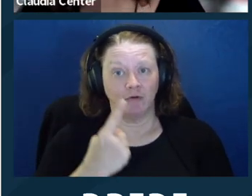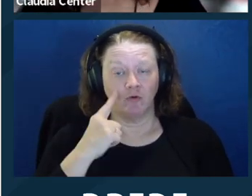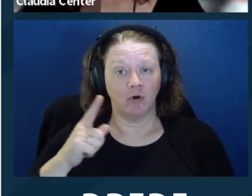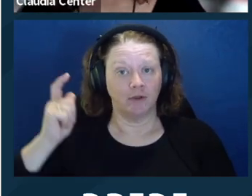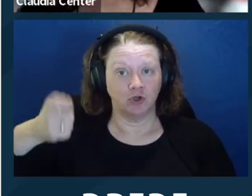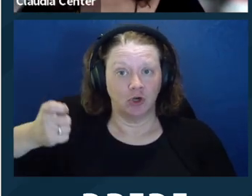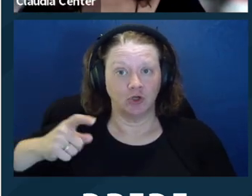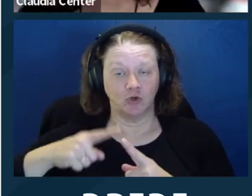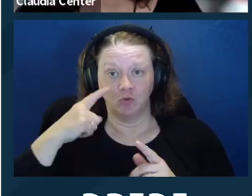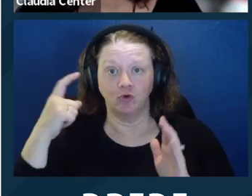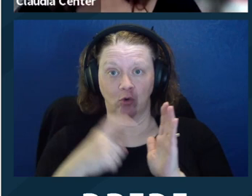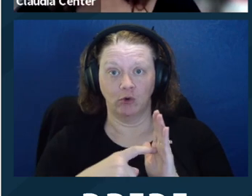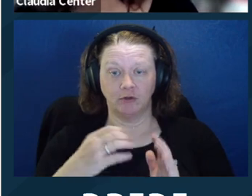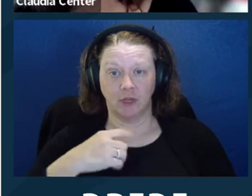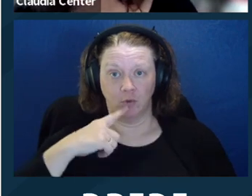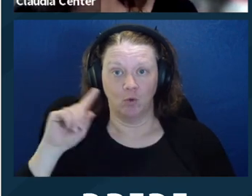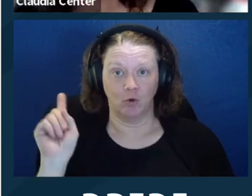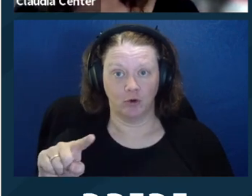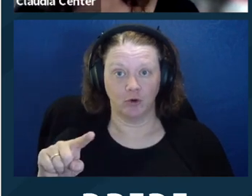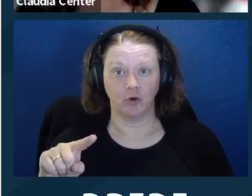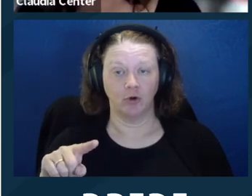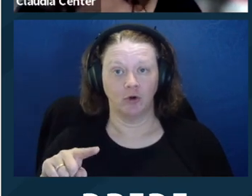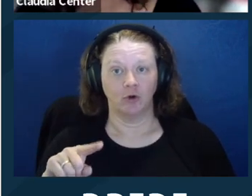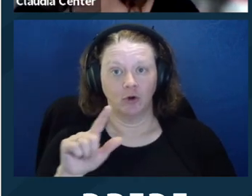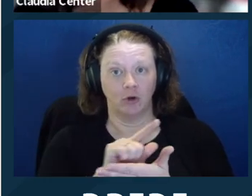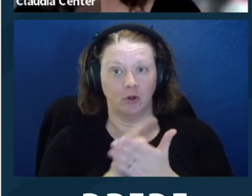it would be right to get yelled at. But, you know, I do think it's proper for